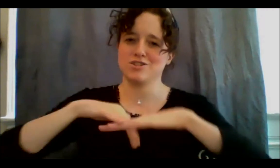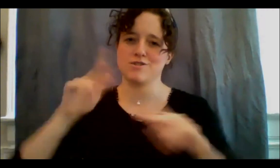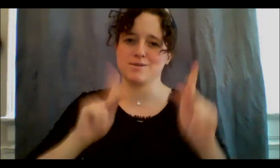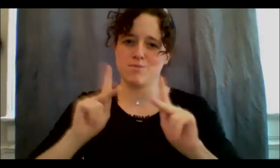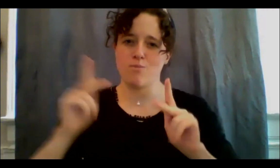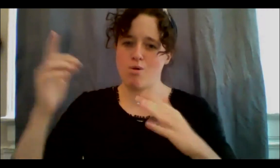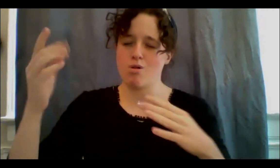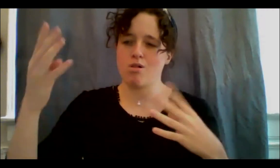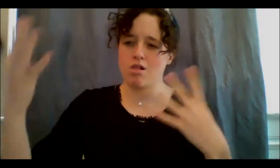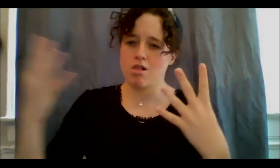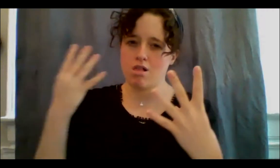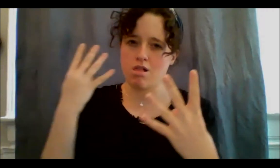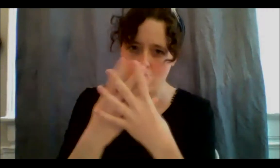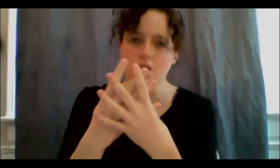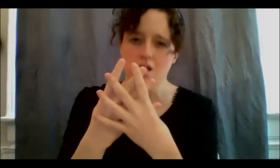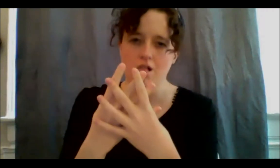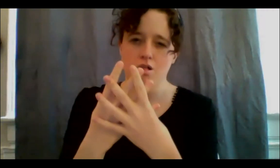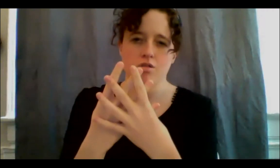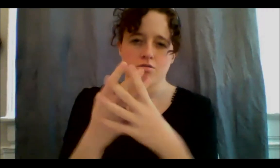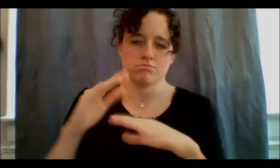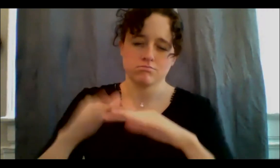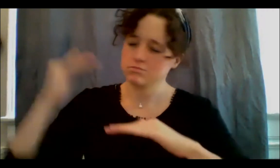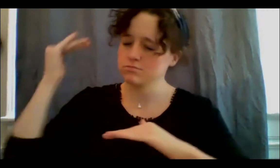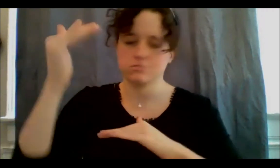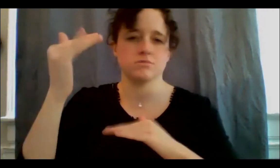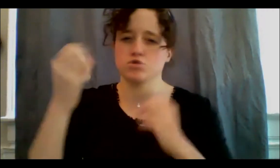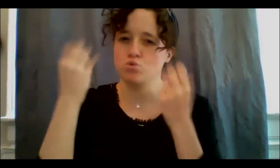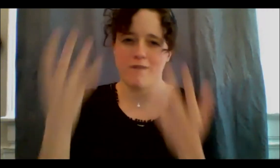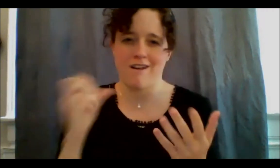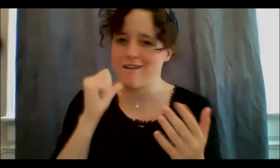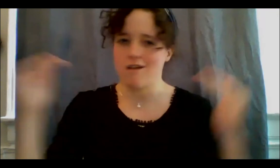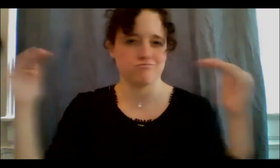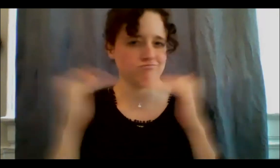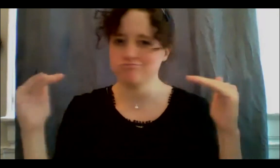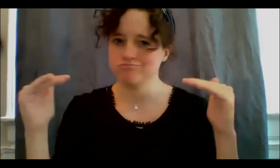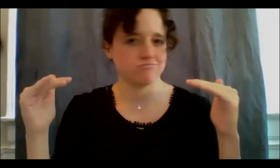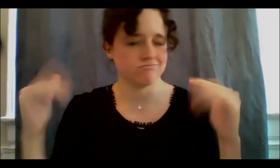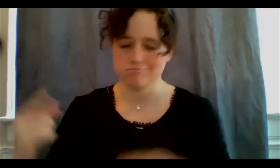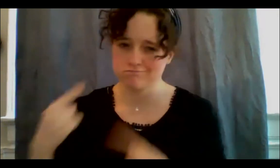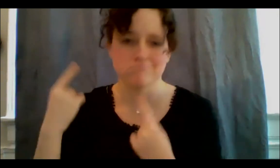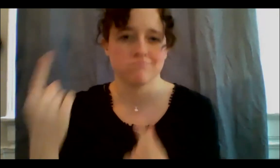many, many generations. So for a long time, Canada's been greatly pressured